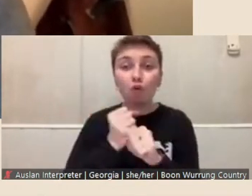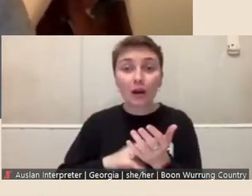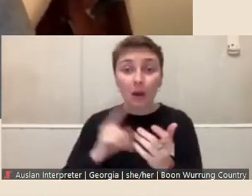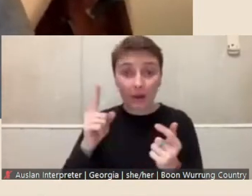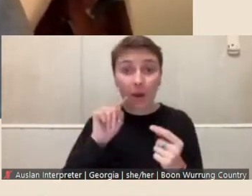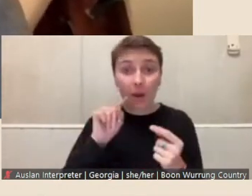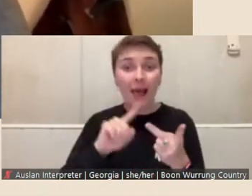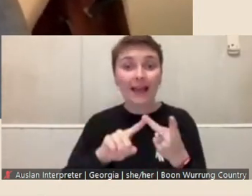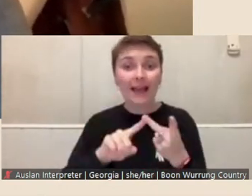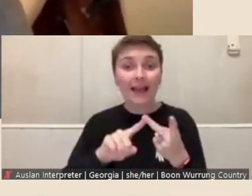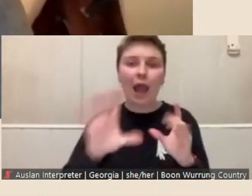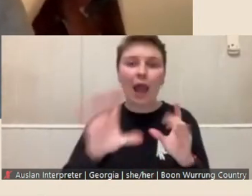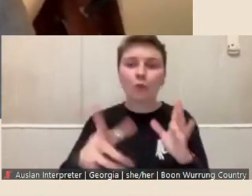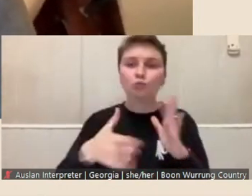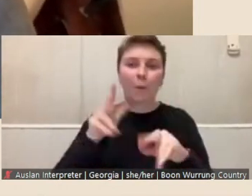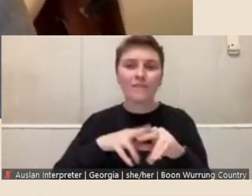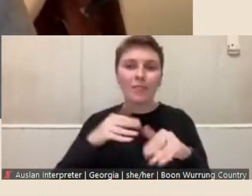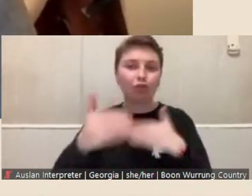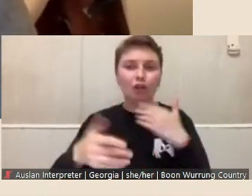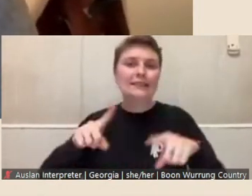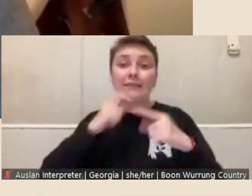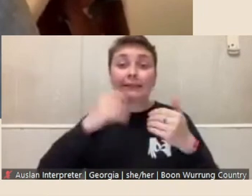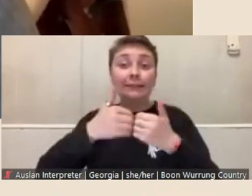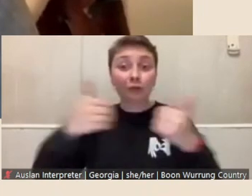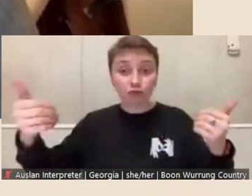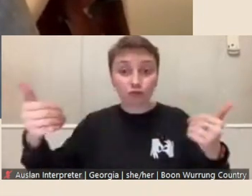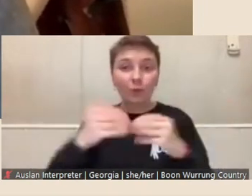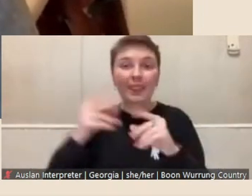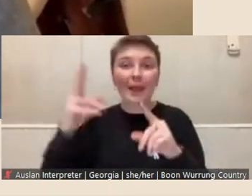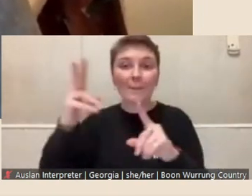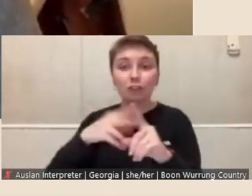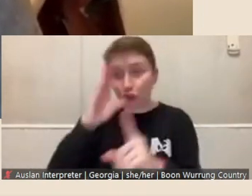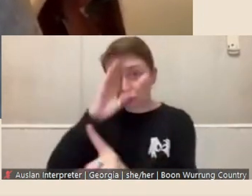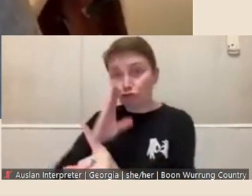of the process with applications submitted directly to the Foundation in order that